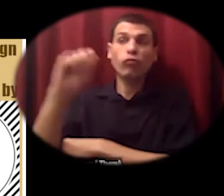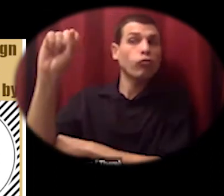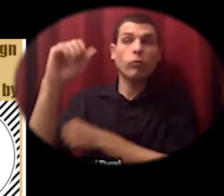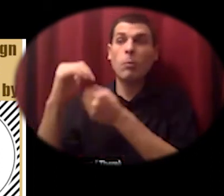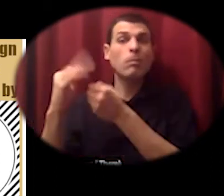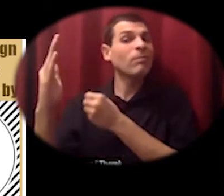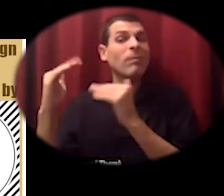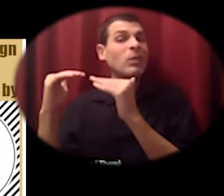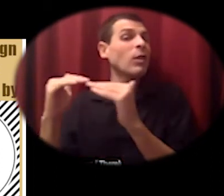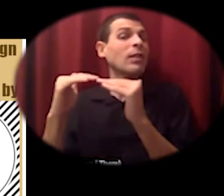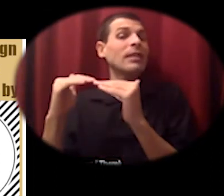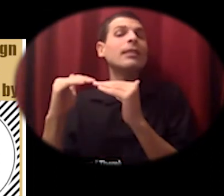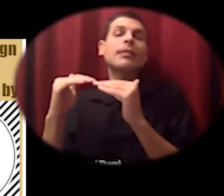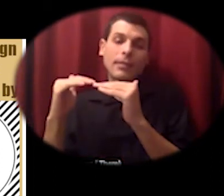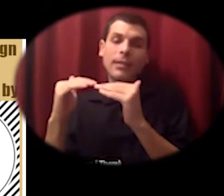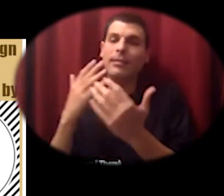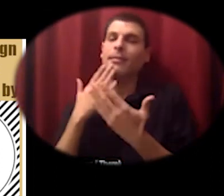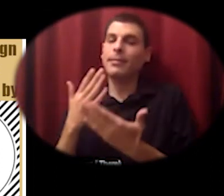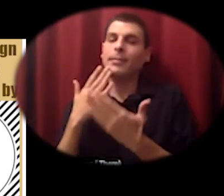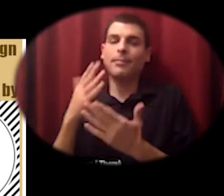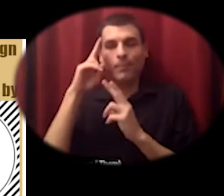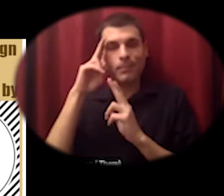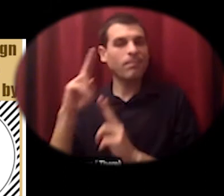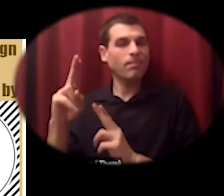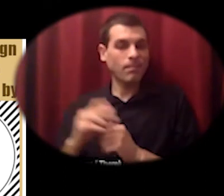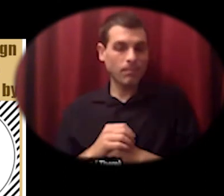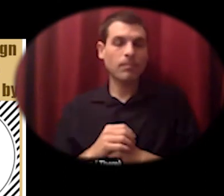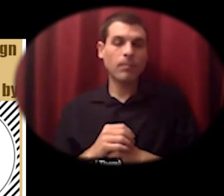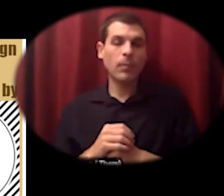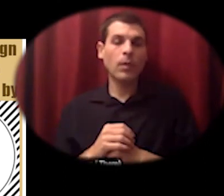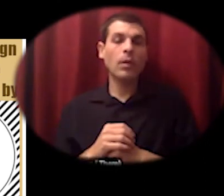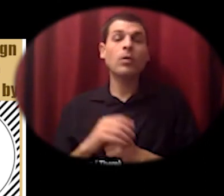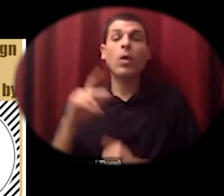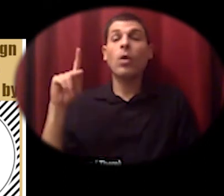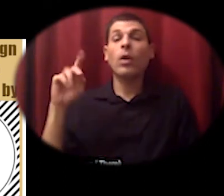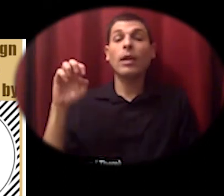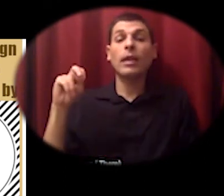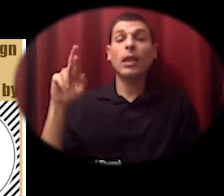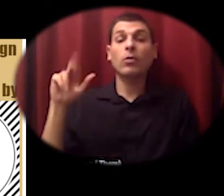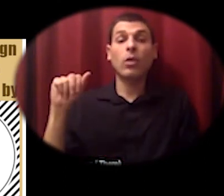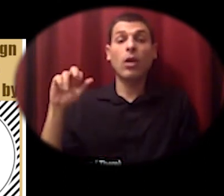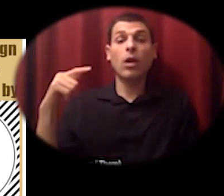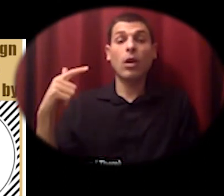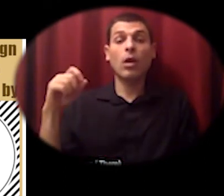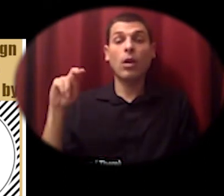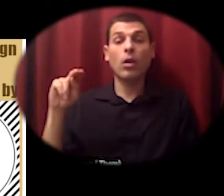so i'm dedicating this series to some mentors of mine Kendra Gonzalez a tireless community advocate